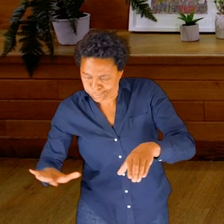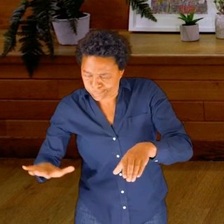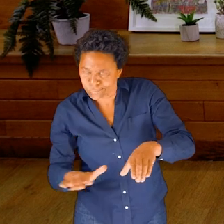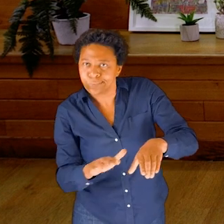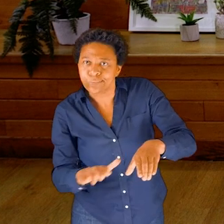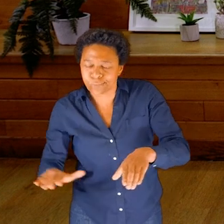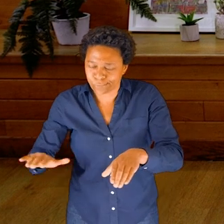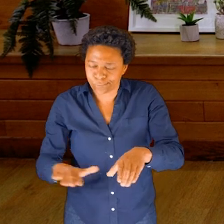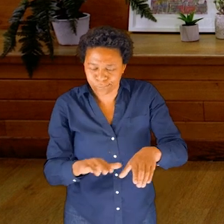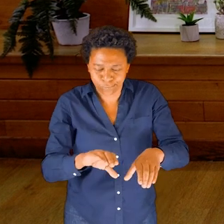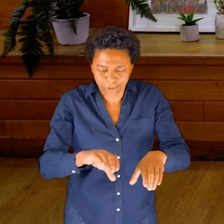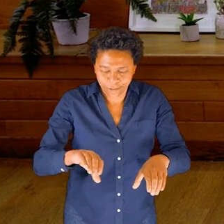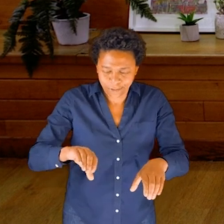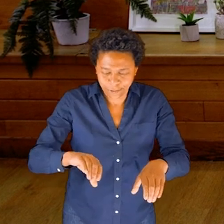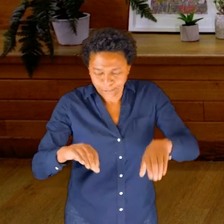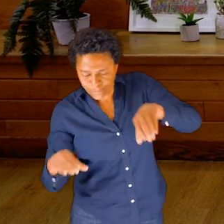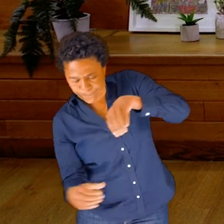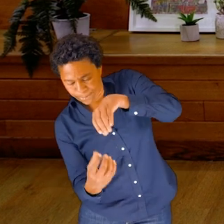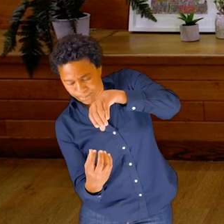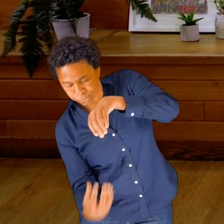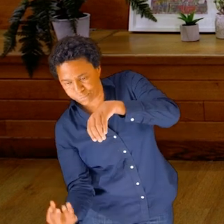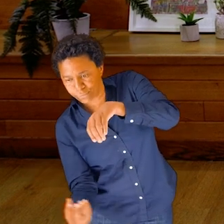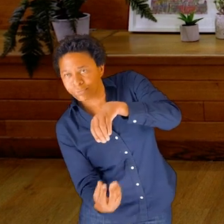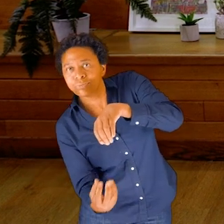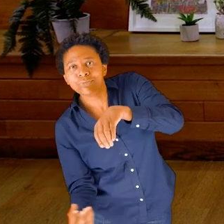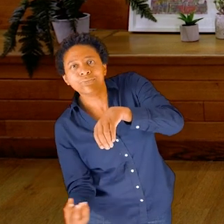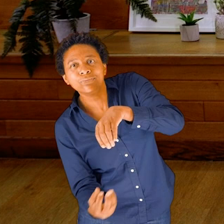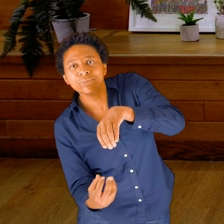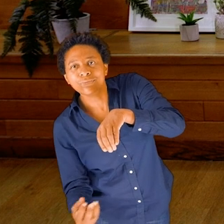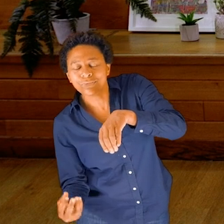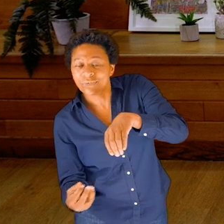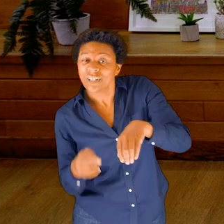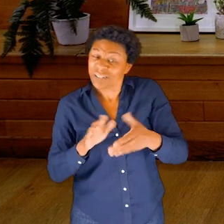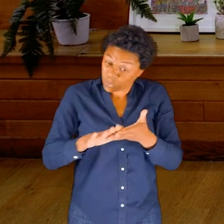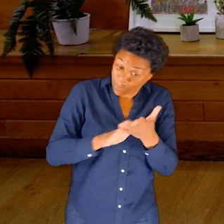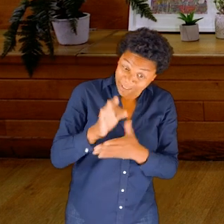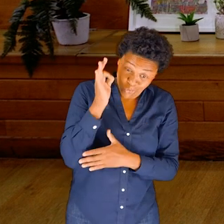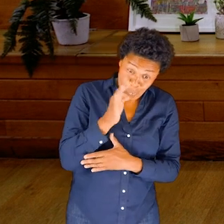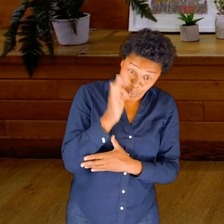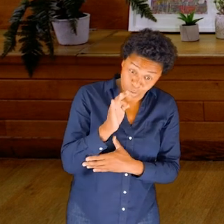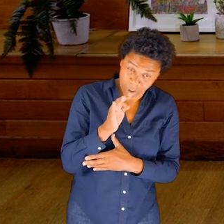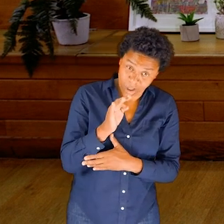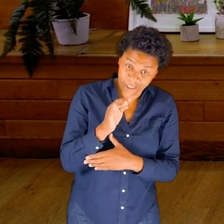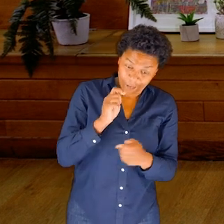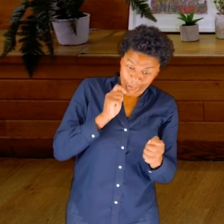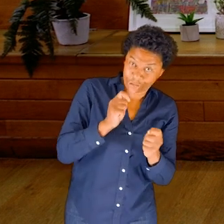So the water is changing all the time as the container shifts.